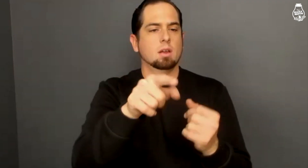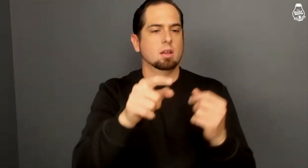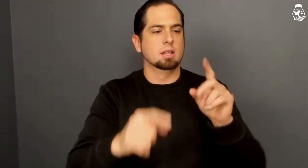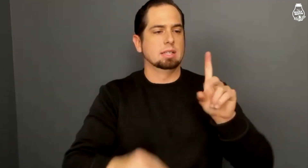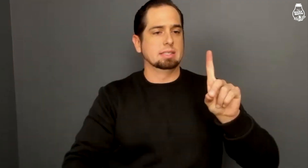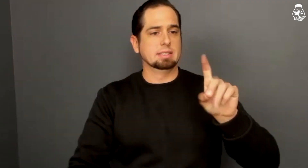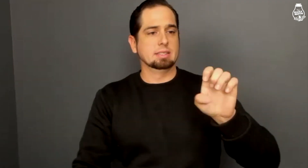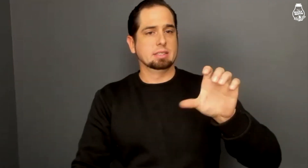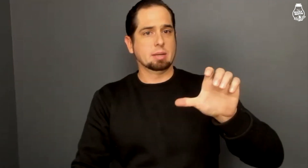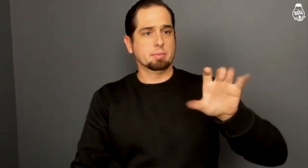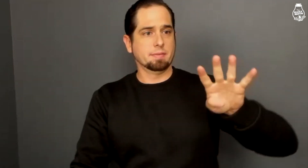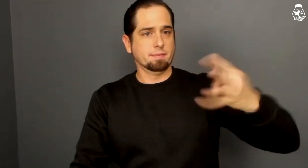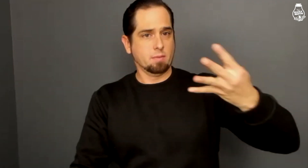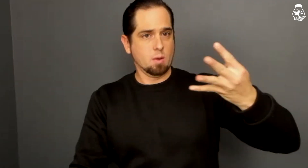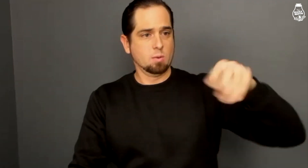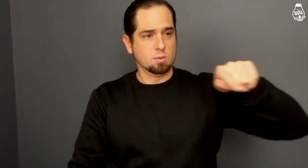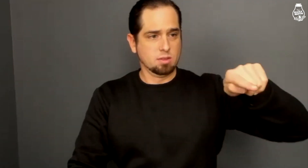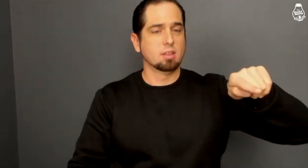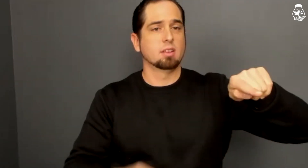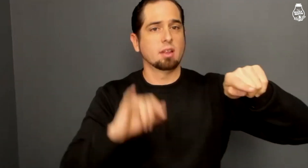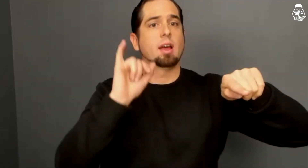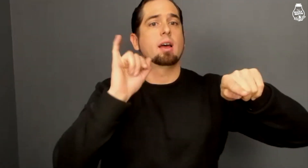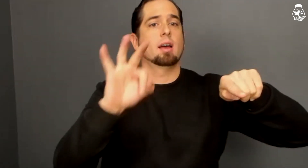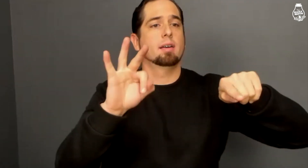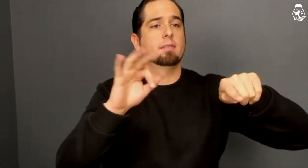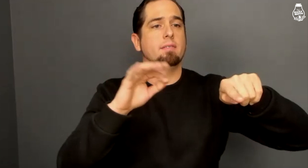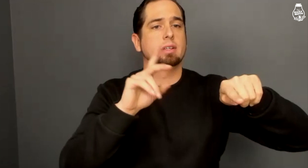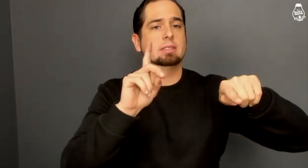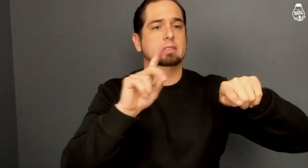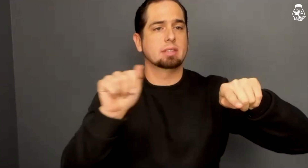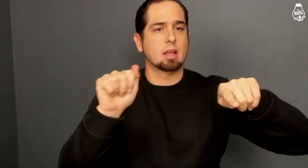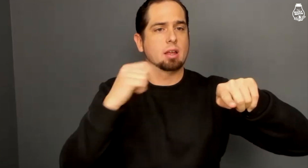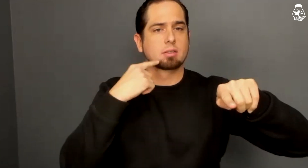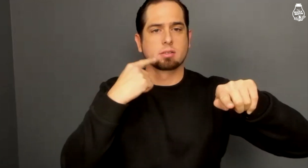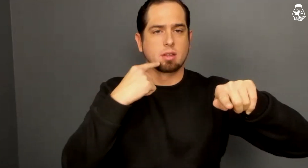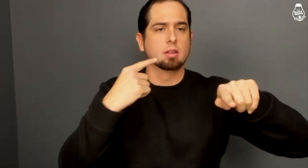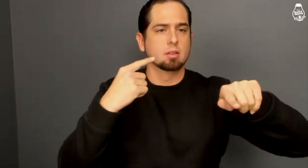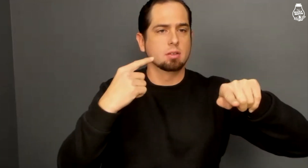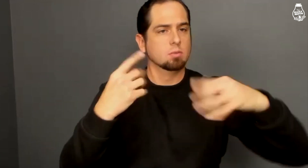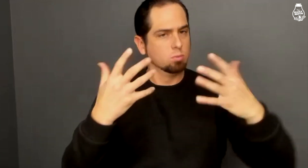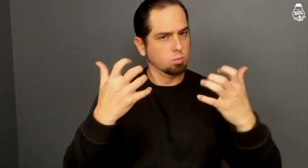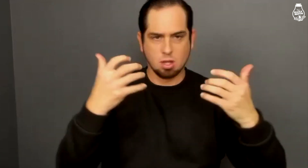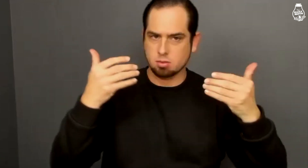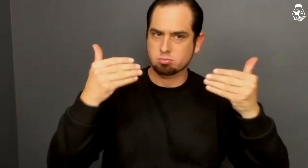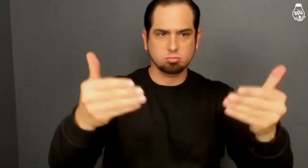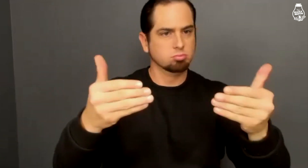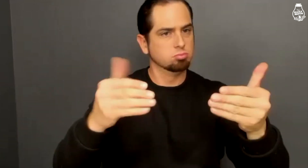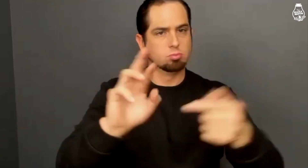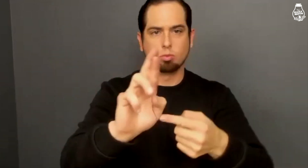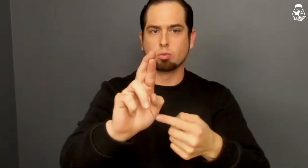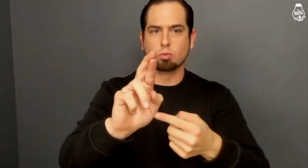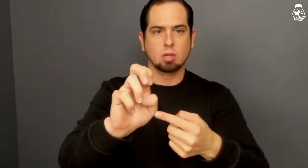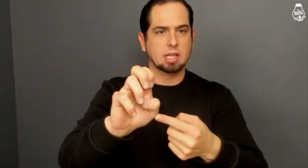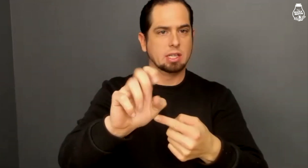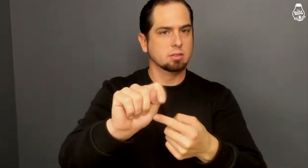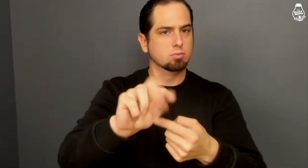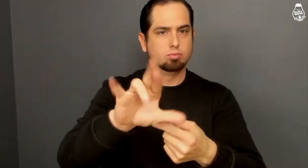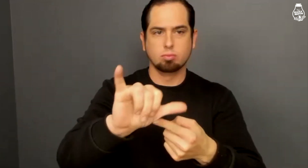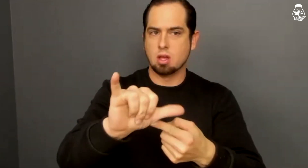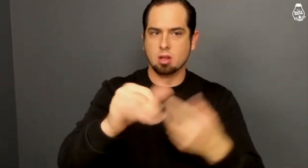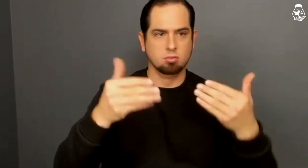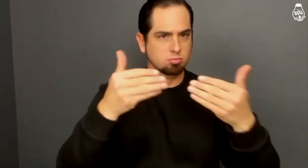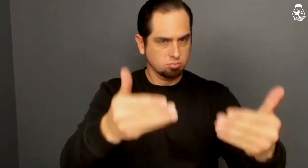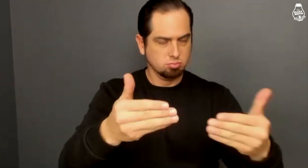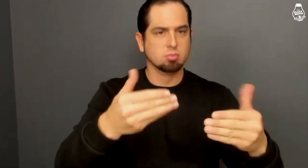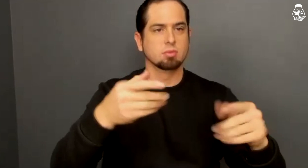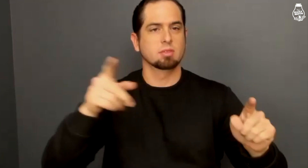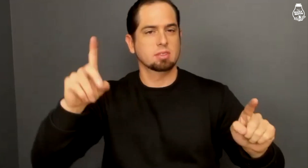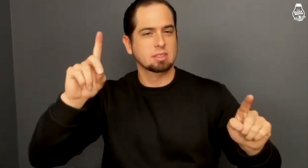Now, on December 4, if the DA decides she wants to retry,